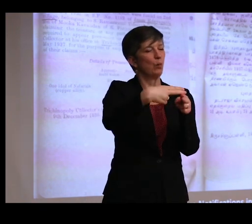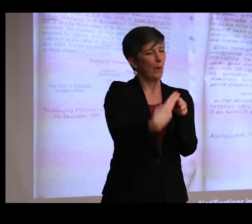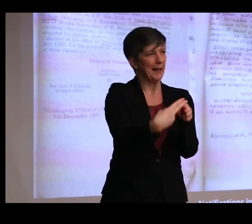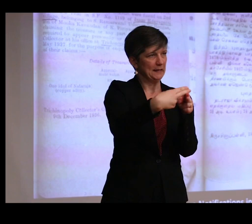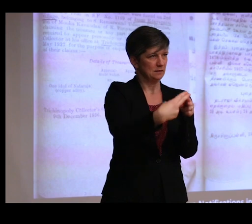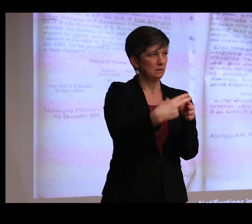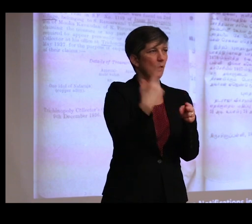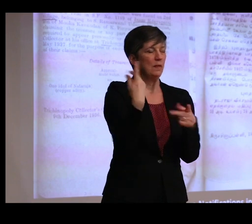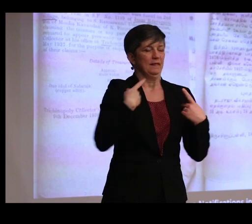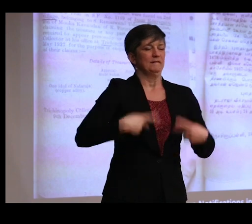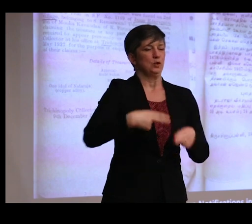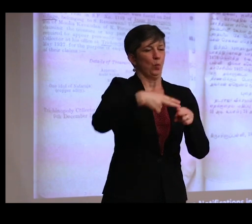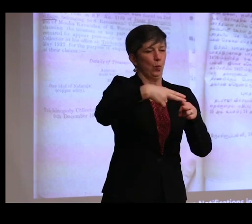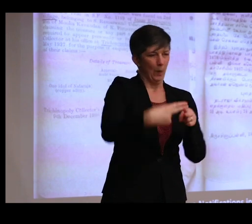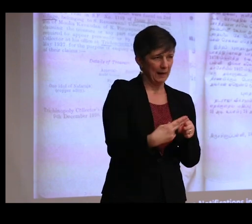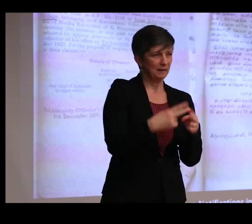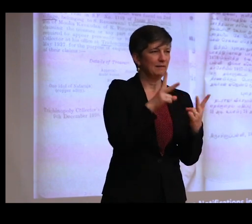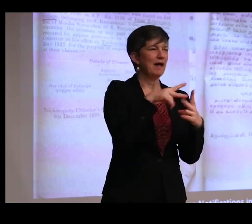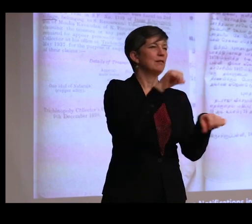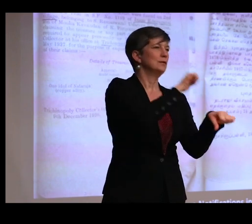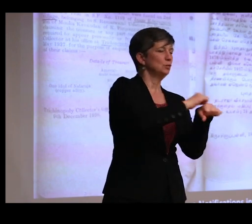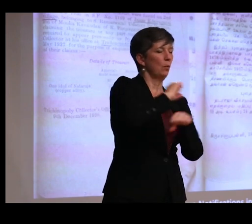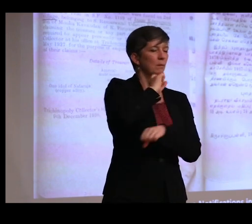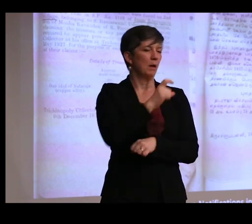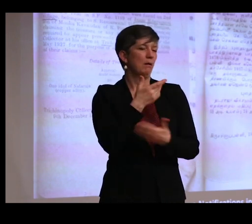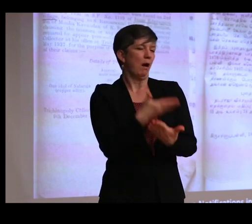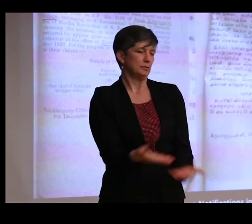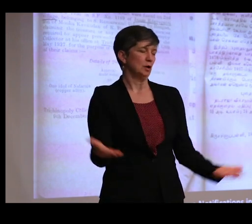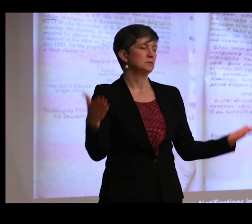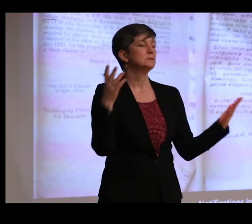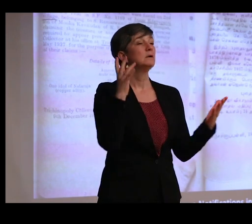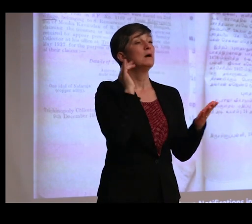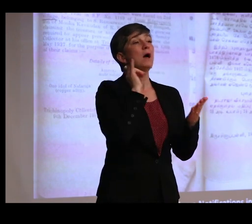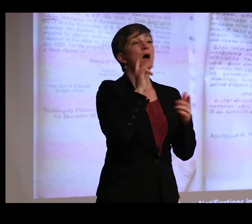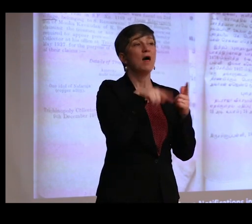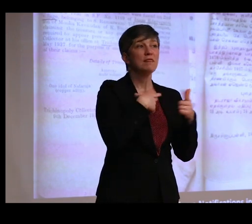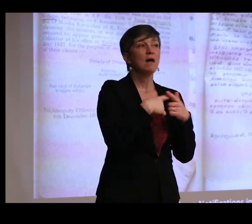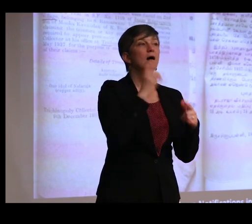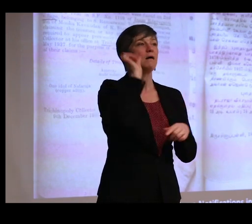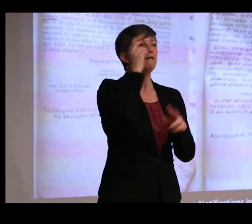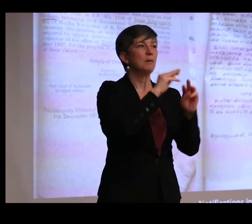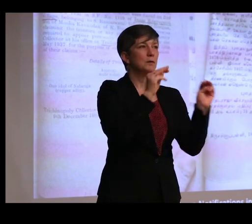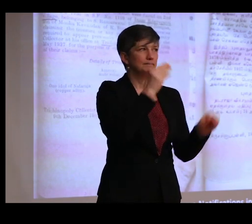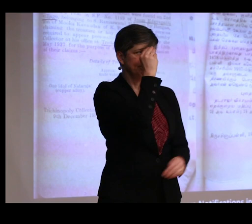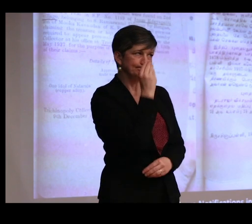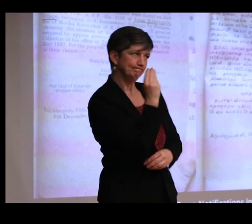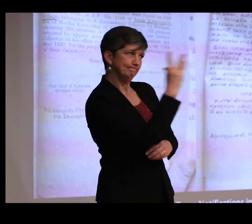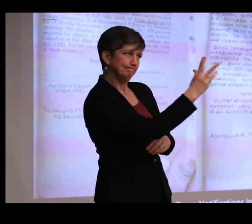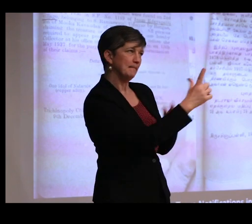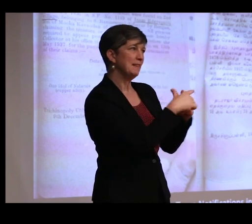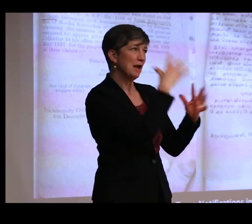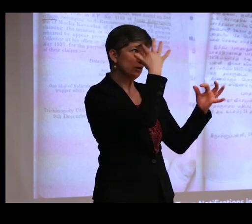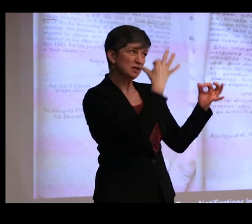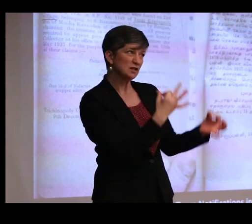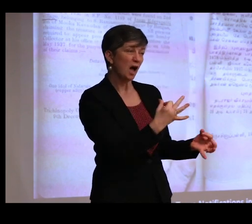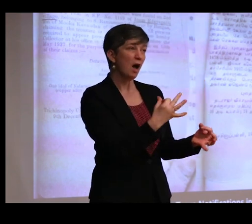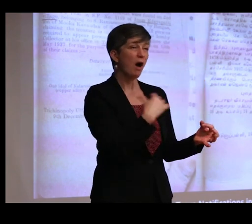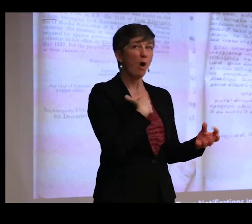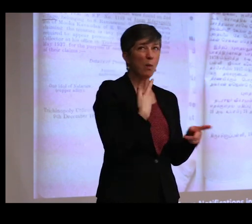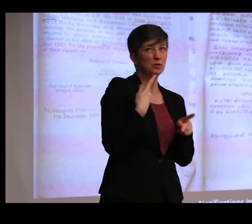physical weight of either the stone or the metal, in which case the Government Museum would be notified and then could choose whether they wanted the objects or not.